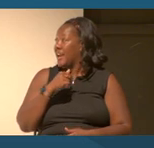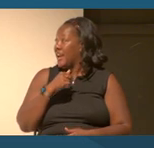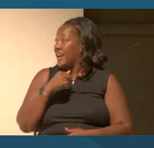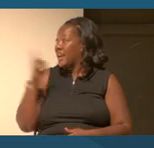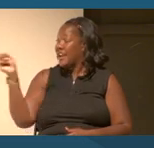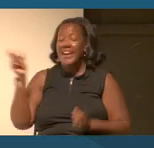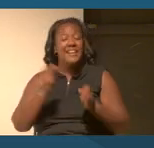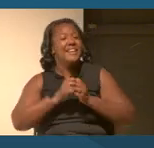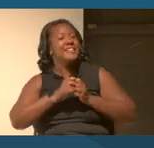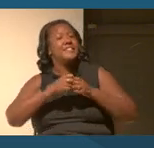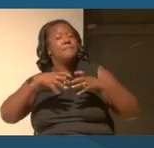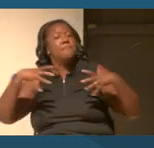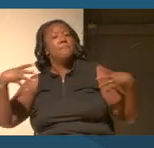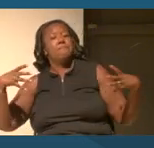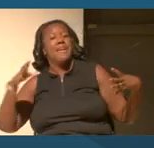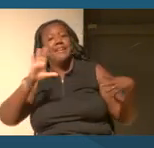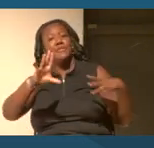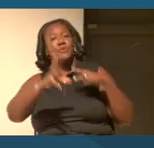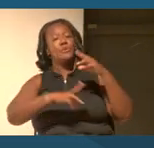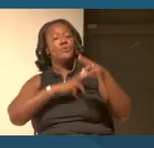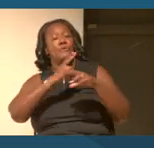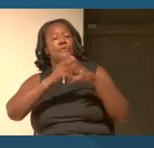It expands your universe. It Expands your universe and it expands.